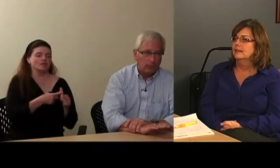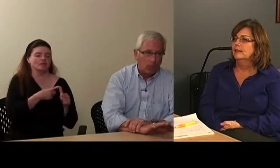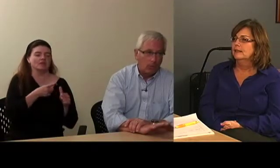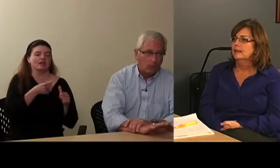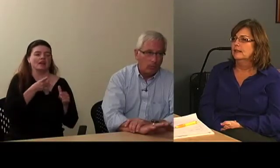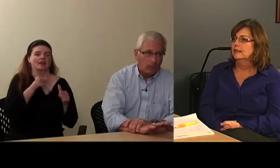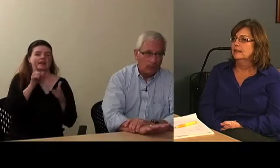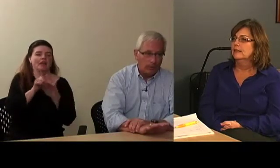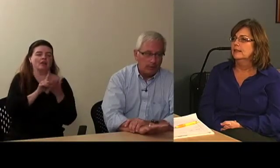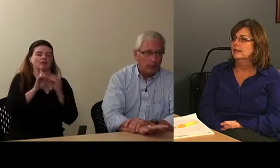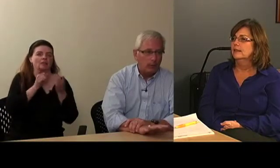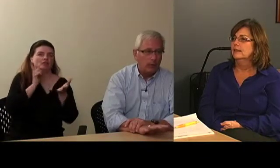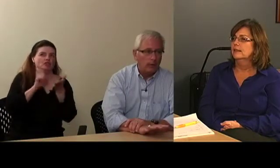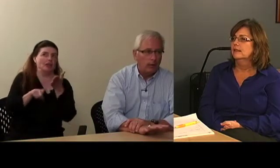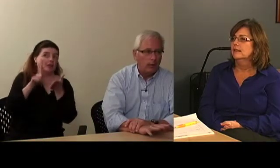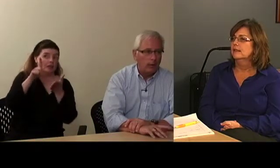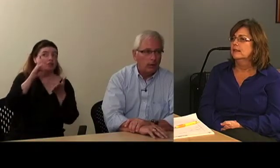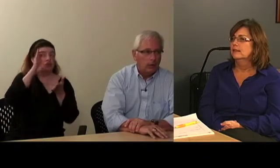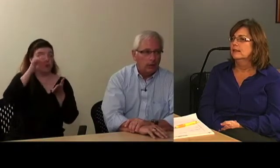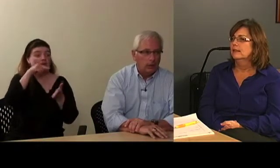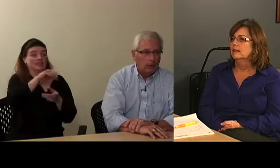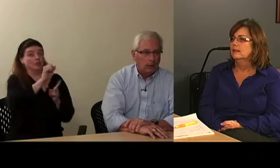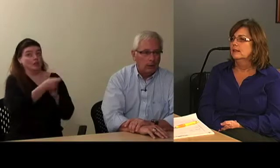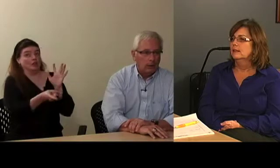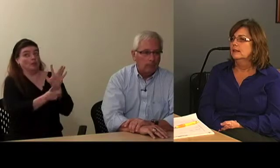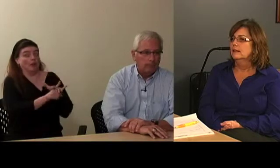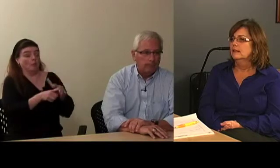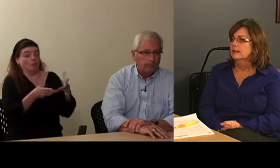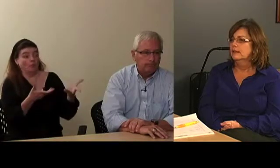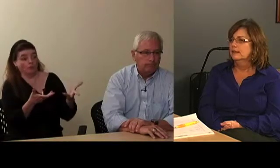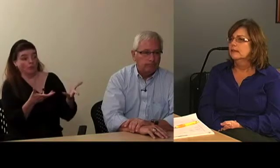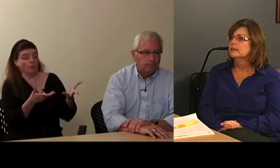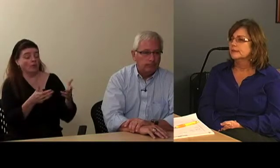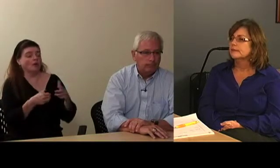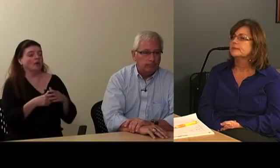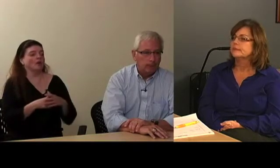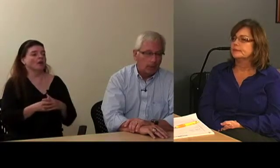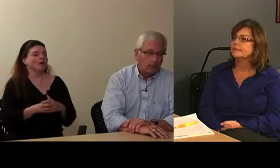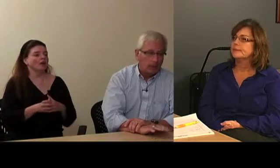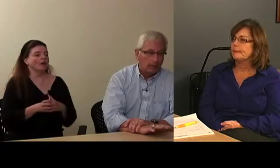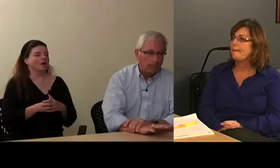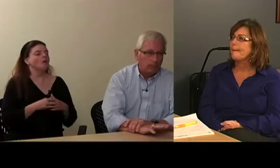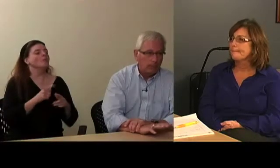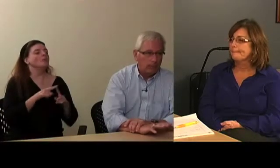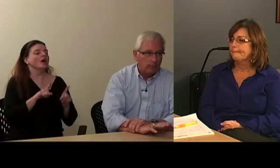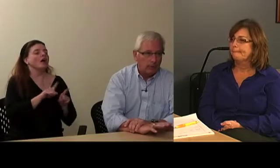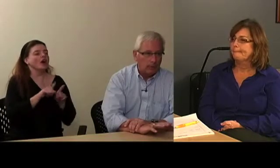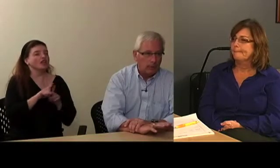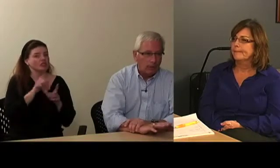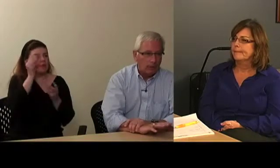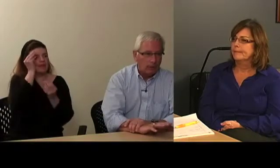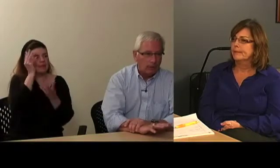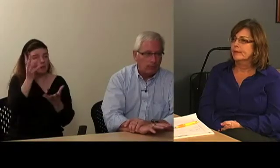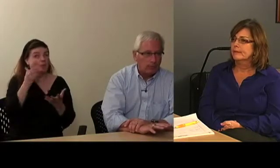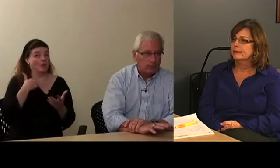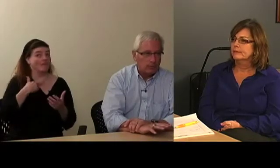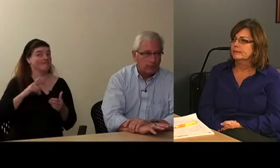and let them know what we're dealing with here. But also let them know is our primary concern